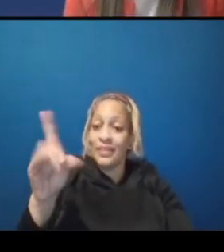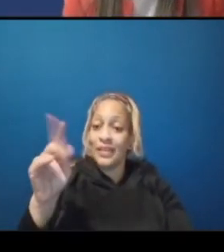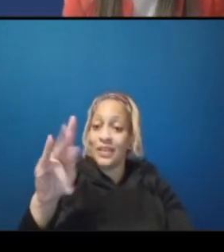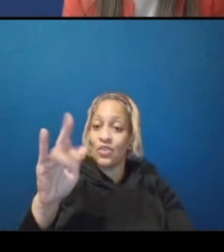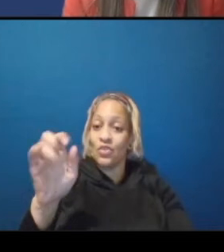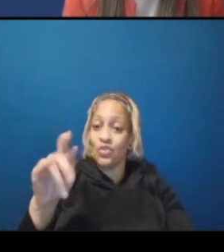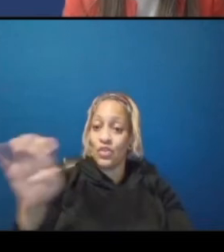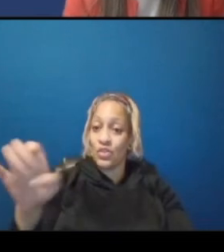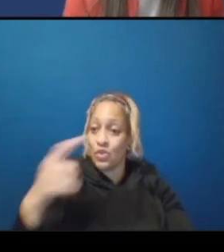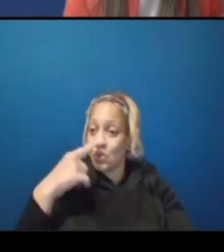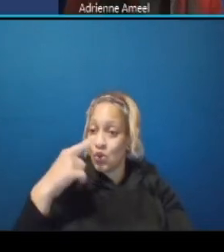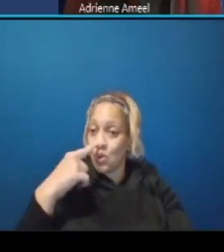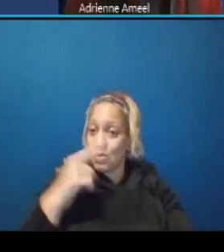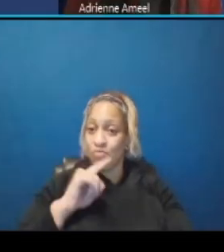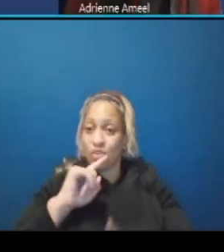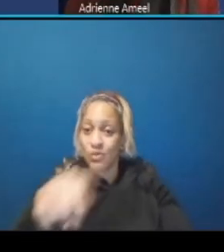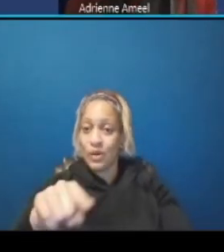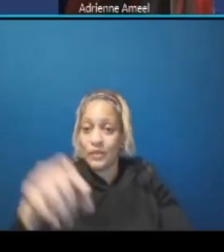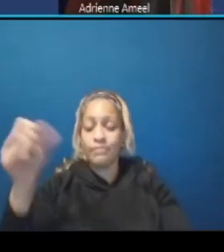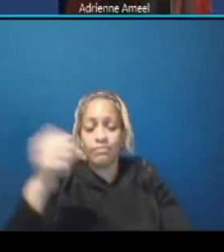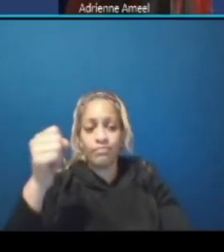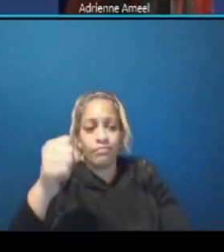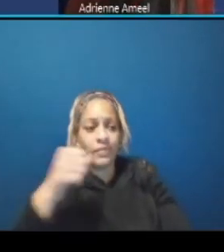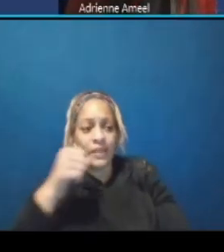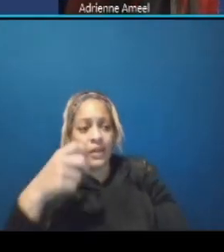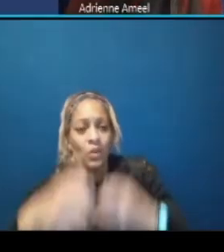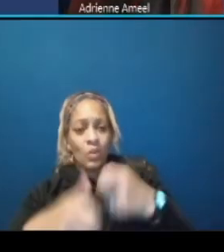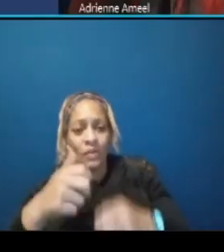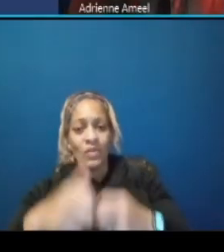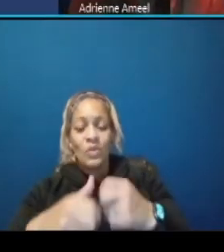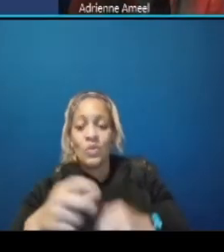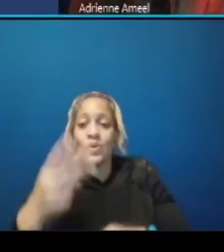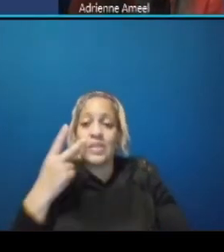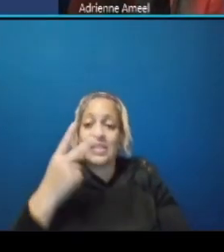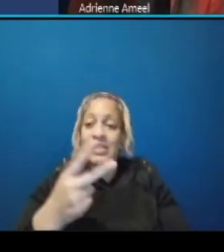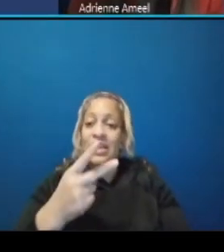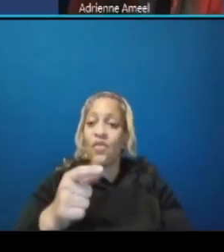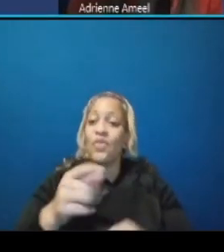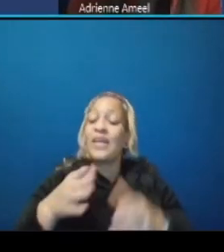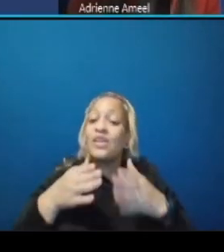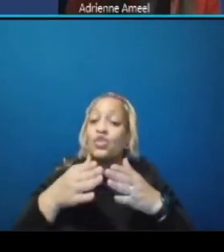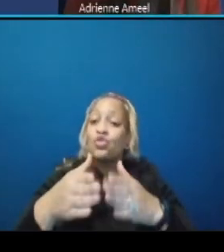in this actually includes the dwell times for the streetcar stations is two to three minutes